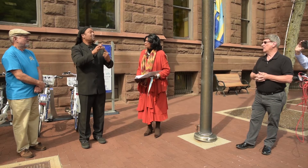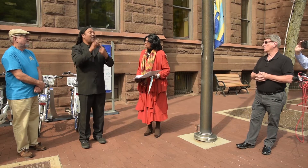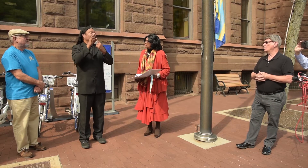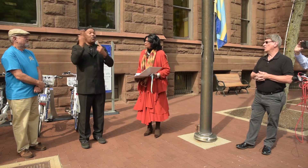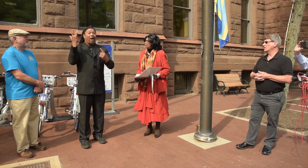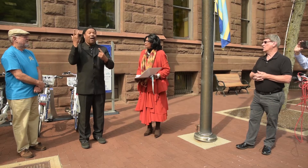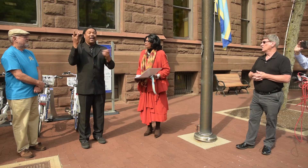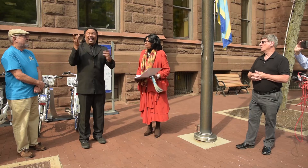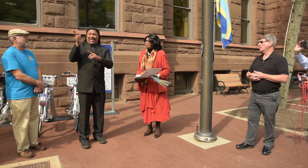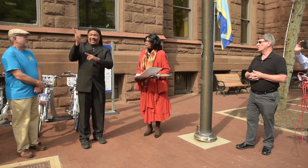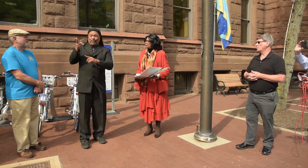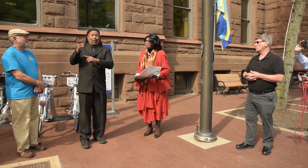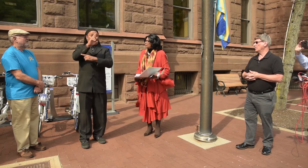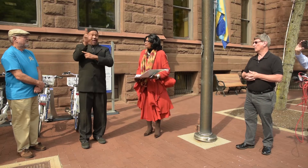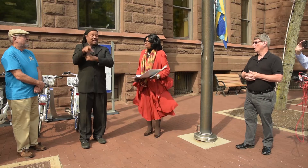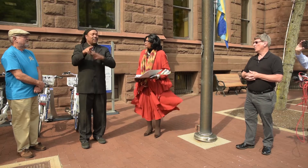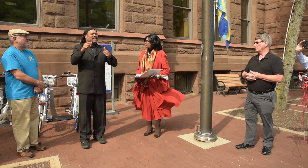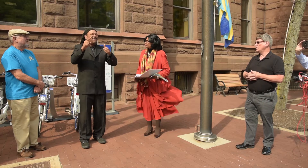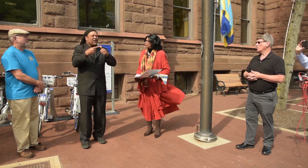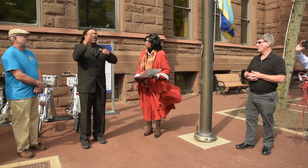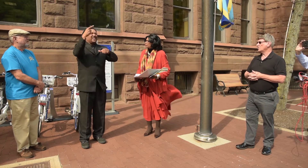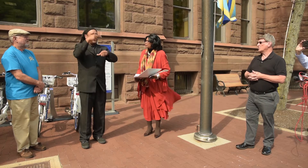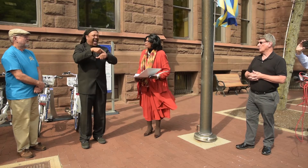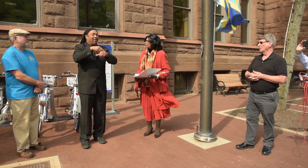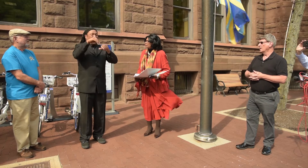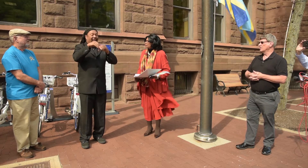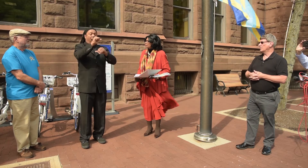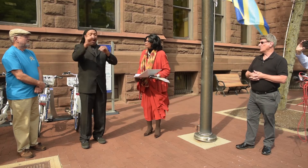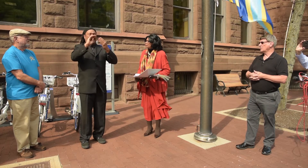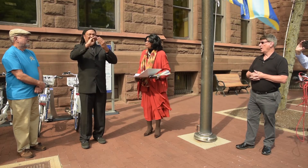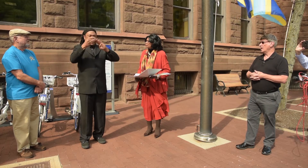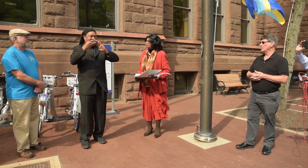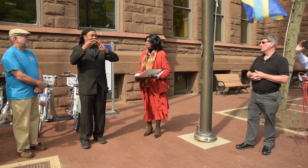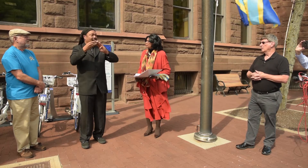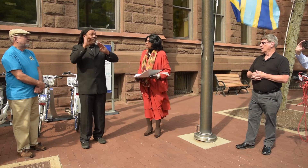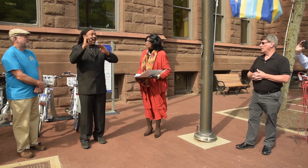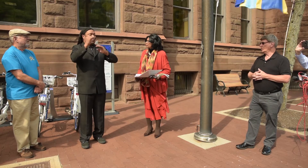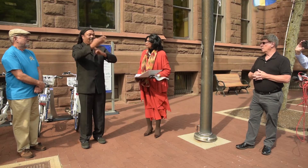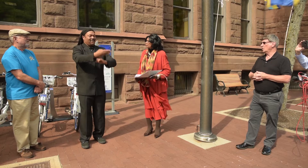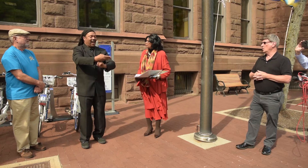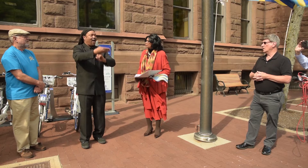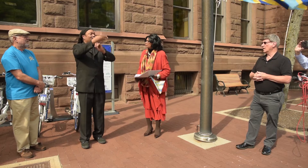hearing communities to make this a special thing. In Rochester this is the first time in the history of the community a